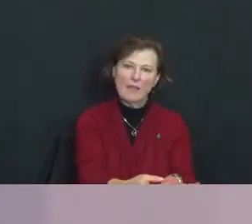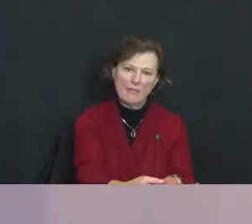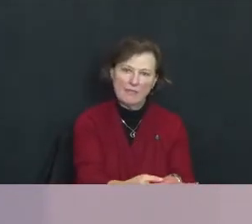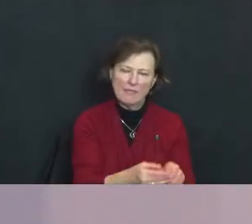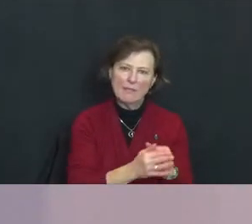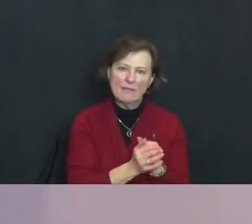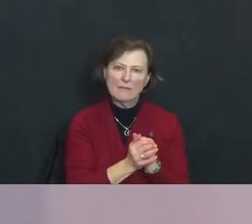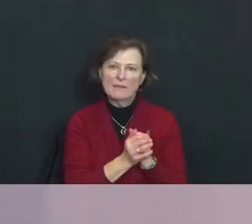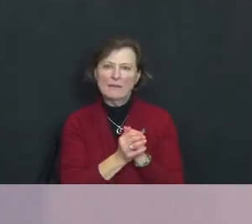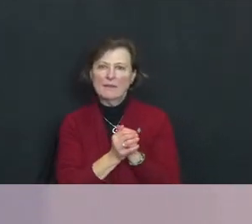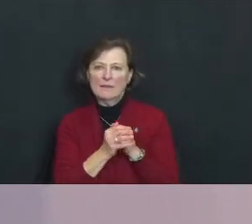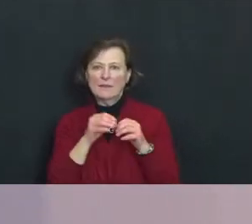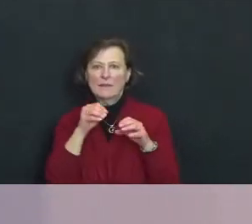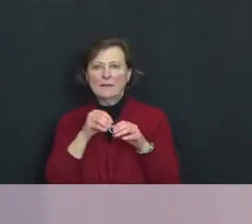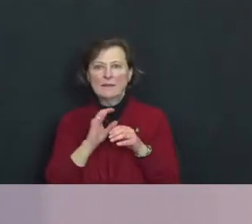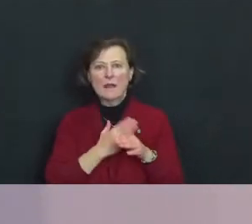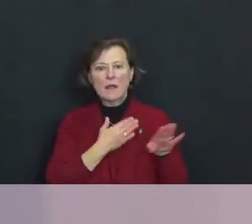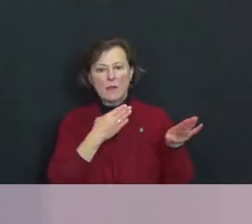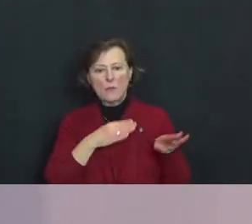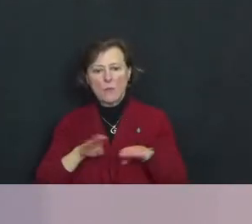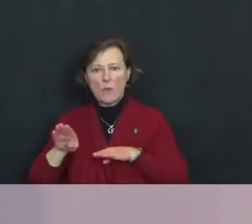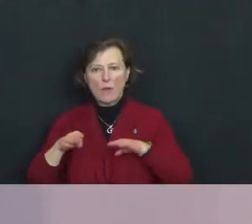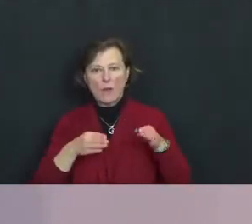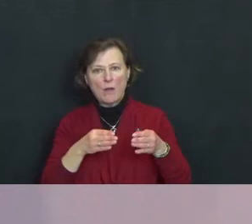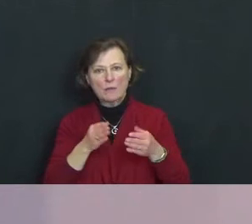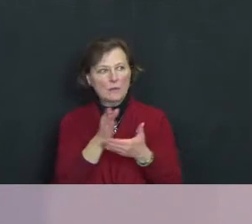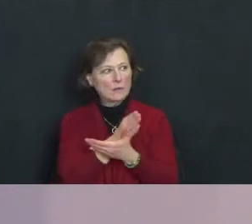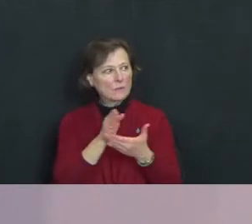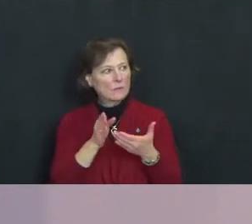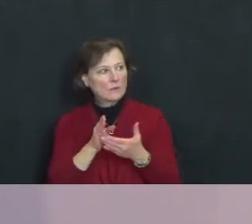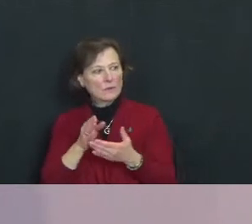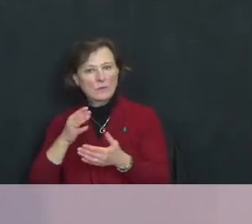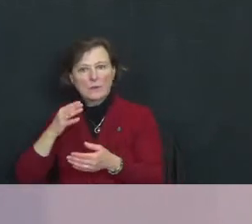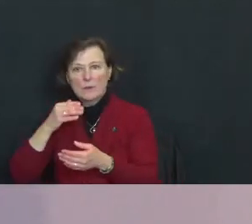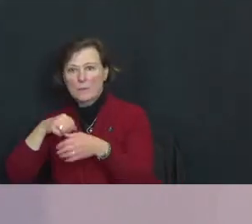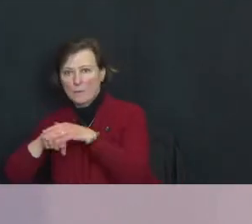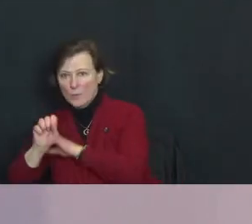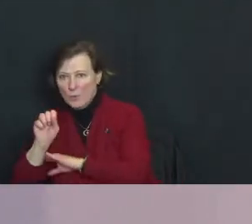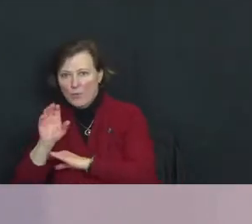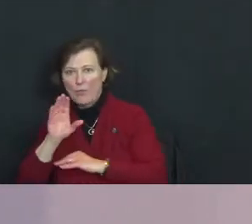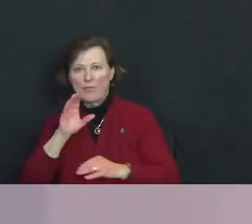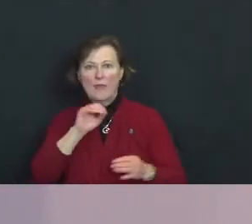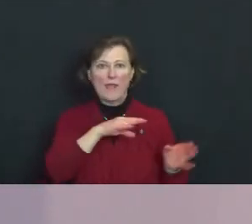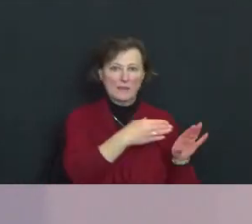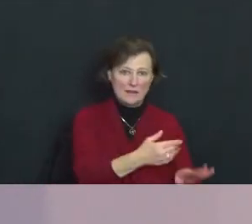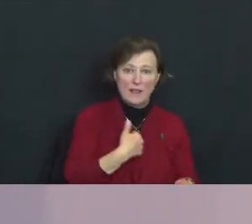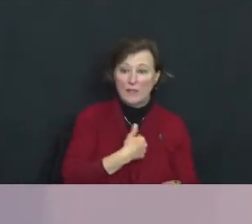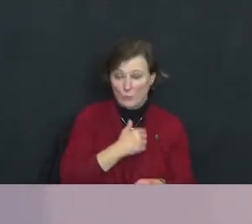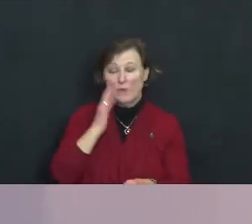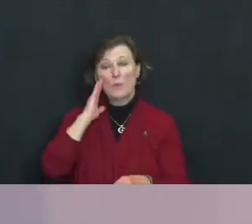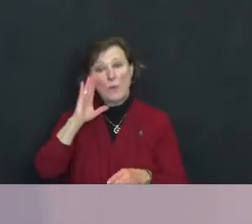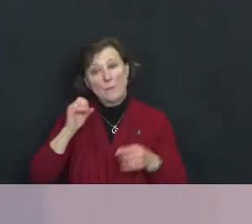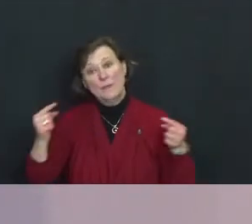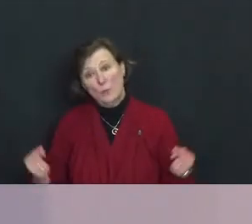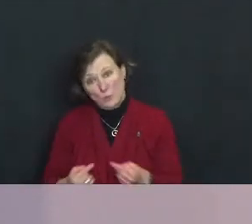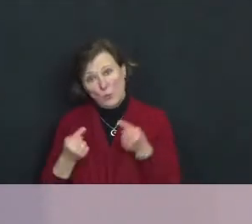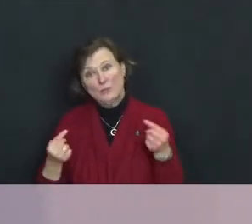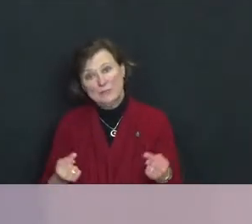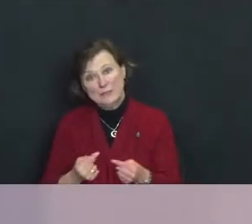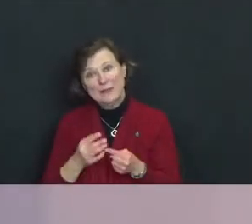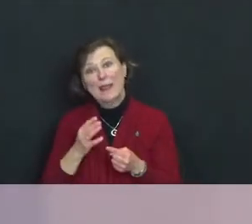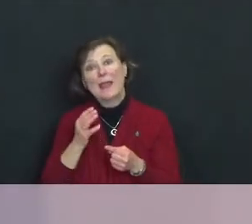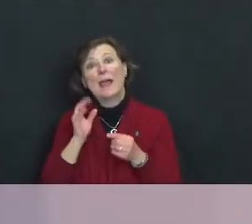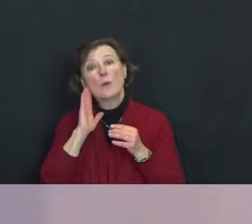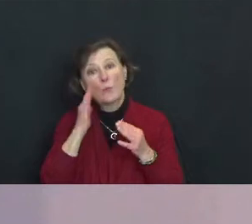In our slow walk between the two we will be wounded and we will be showered with grace,